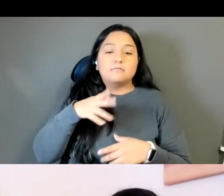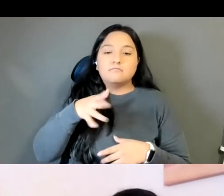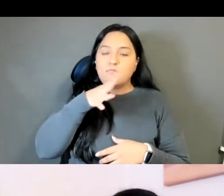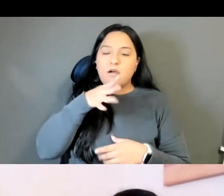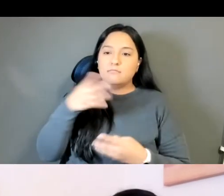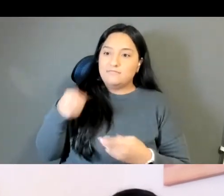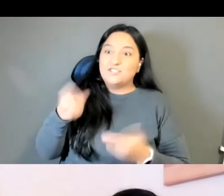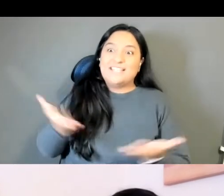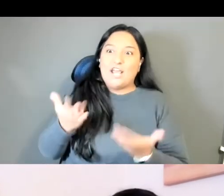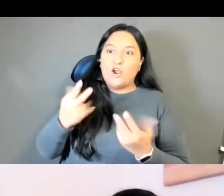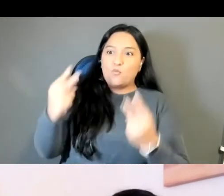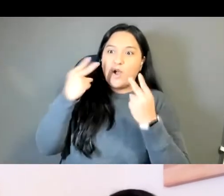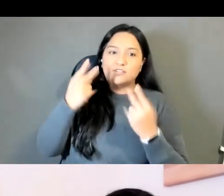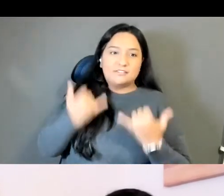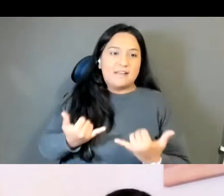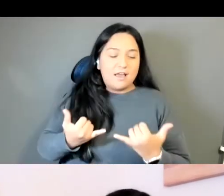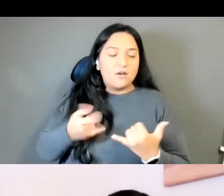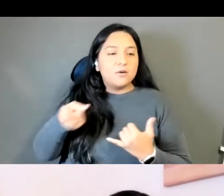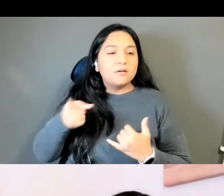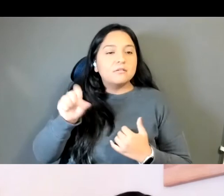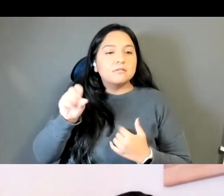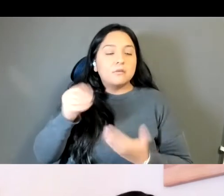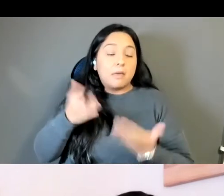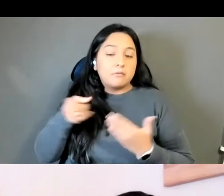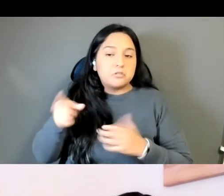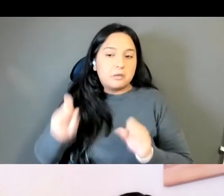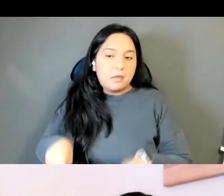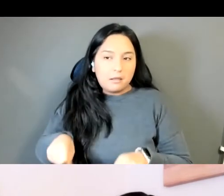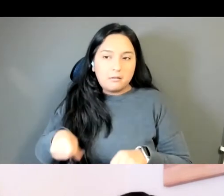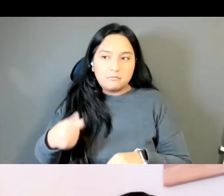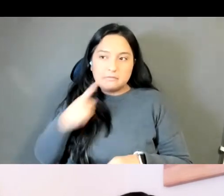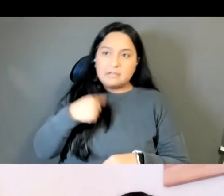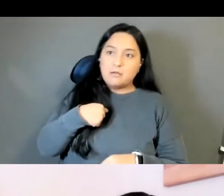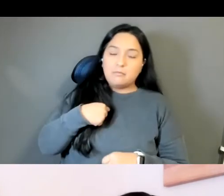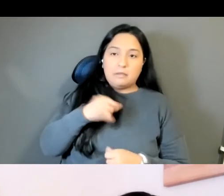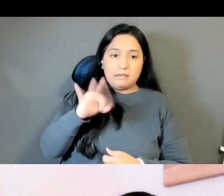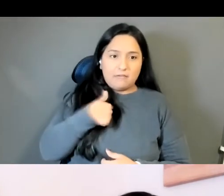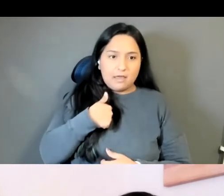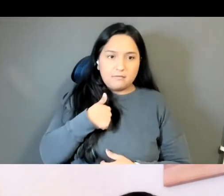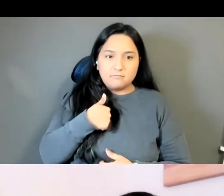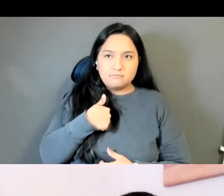And so maybe she can, you know, correct me if I'm, if I'm recalling this incorrectly,